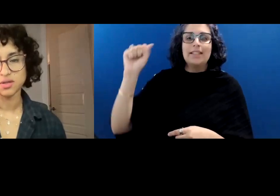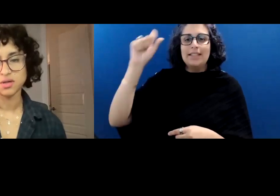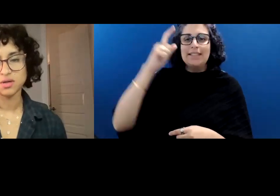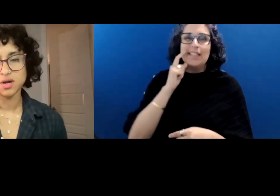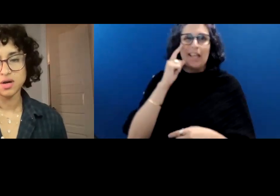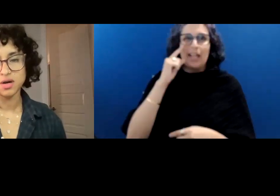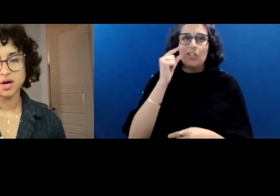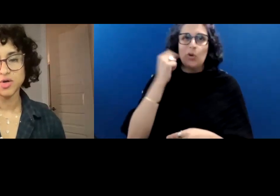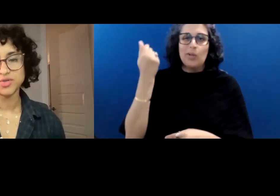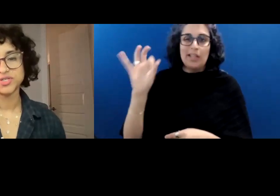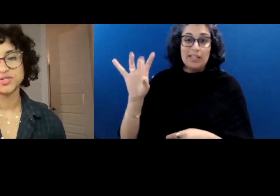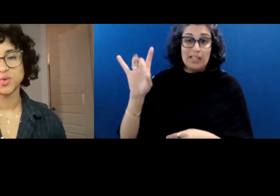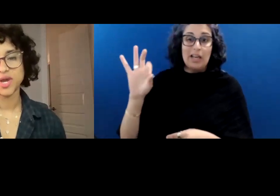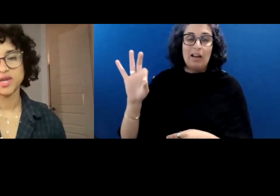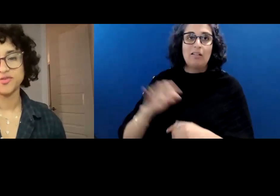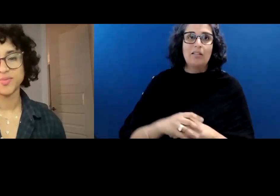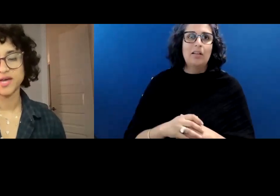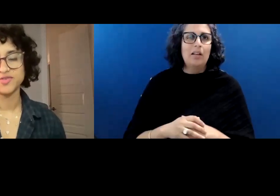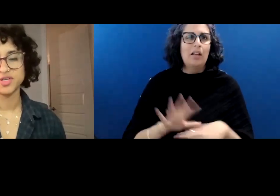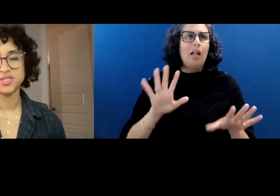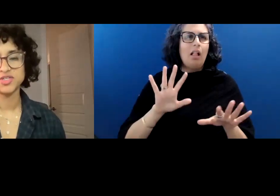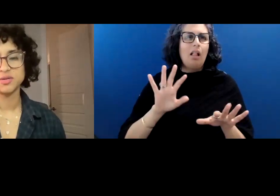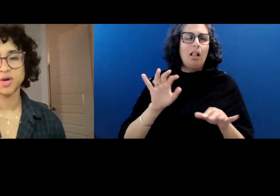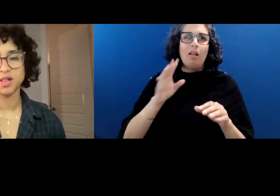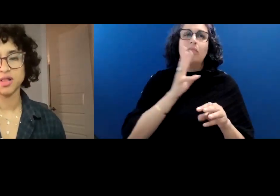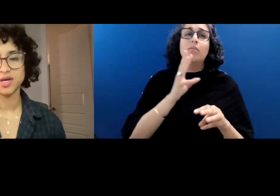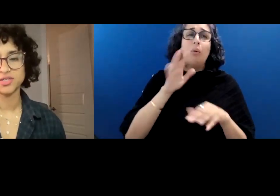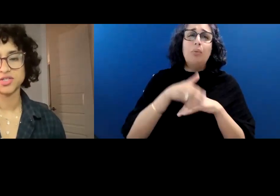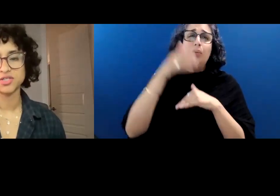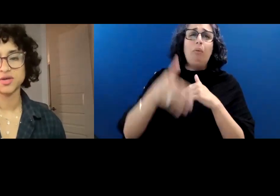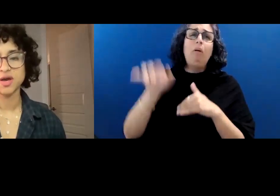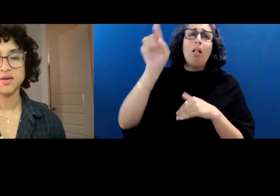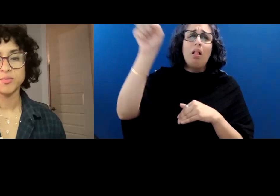Oceans away from that village in Bangladesh